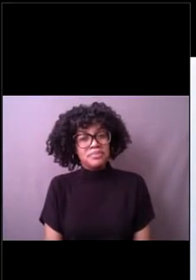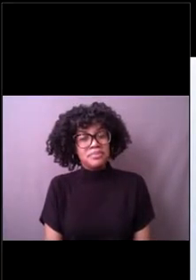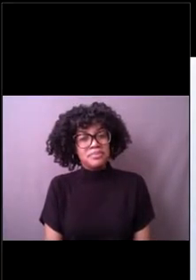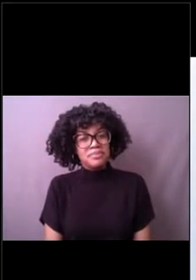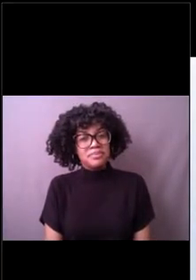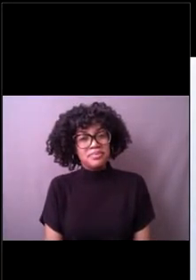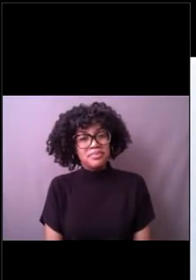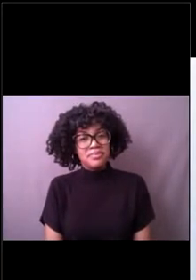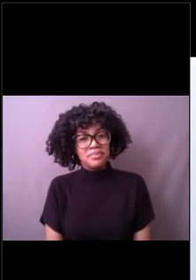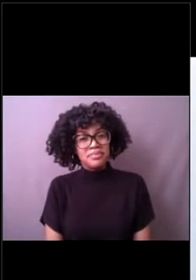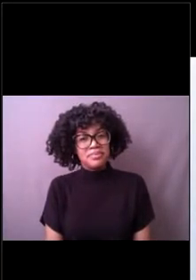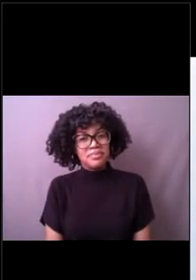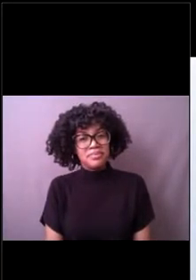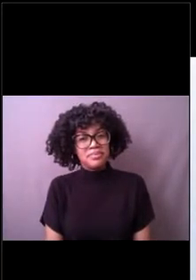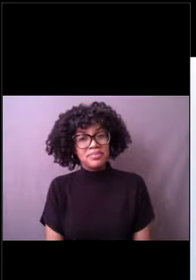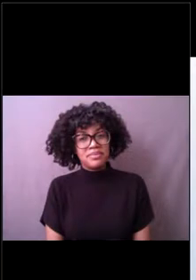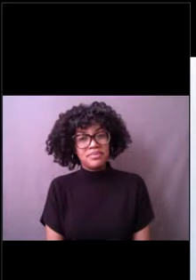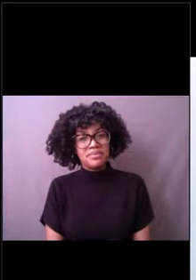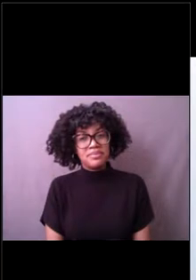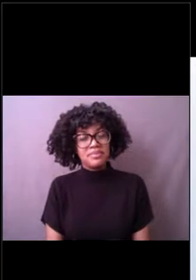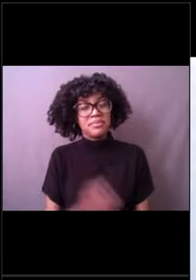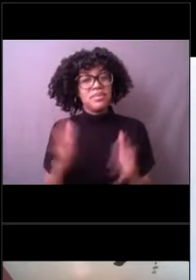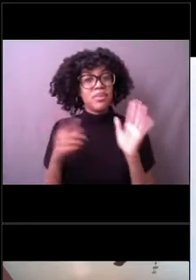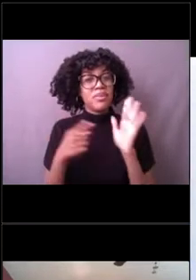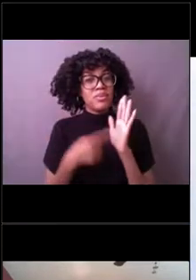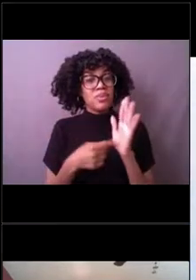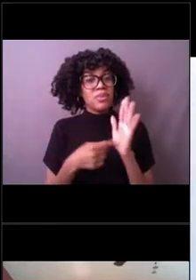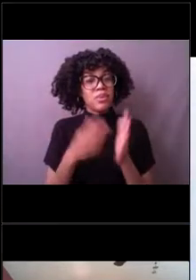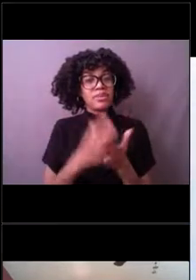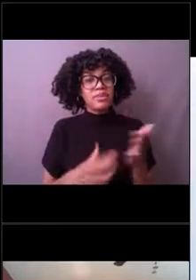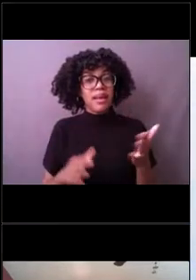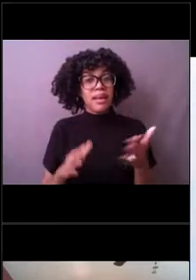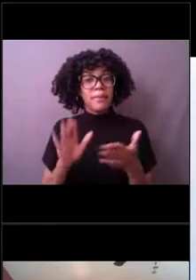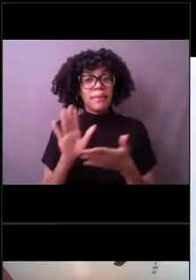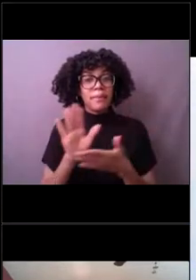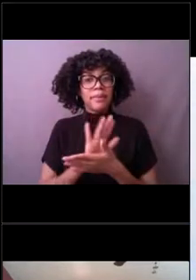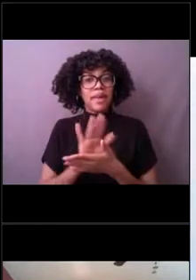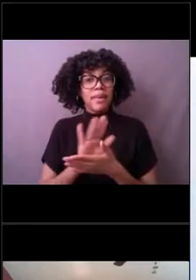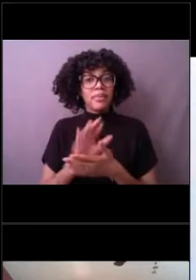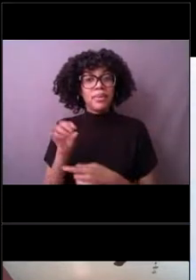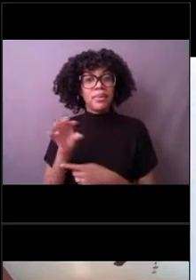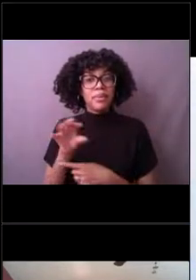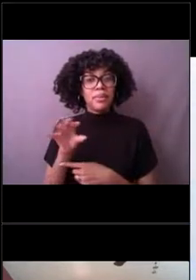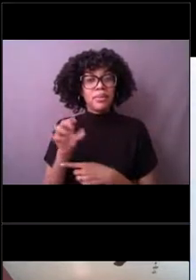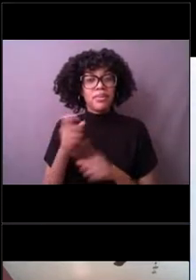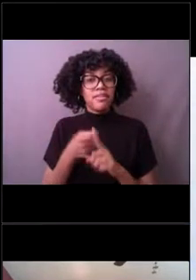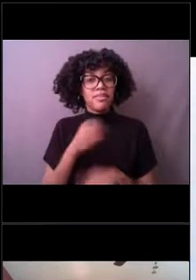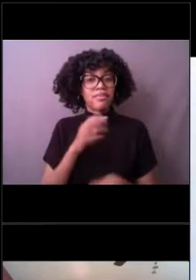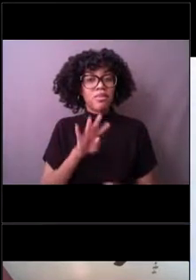So I showed you some camera images from 41004 during the hurricane.